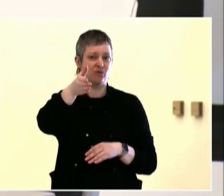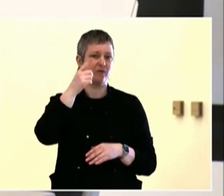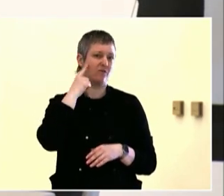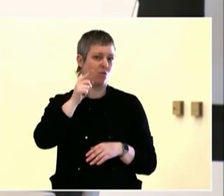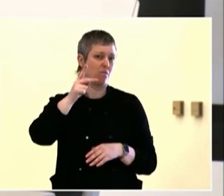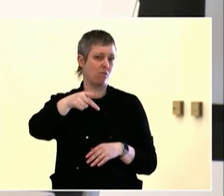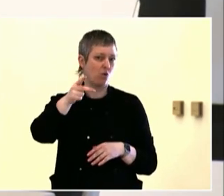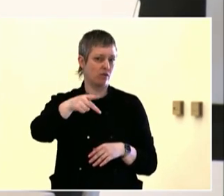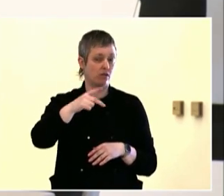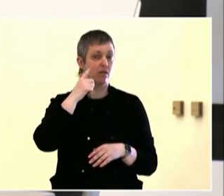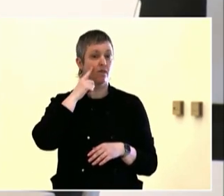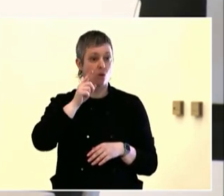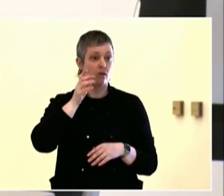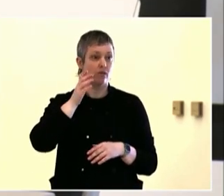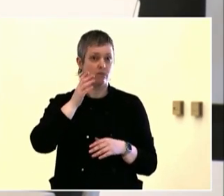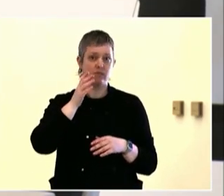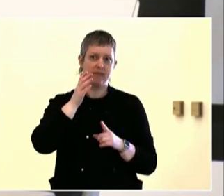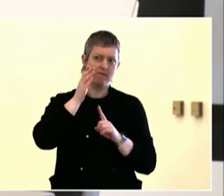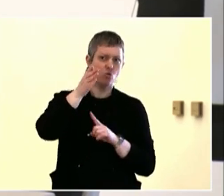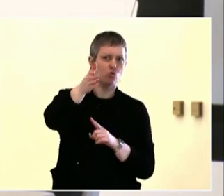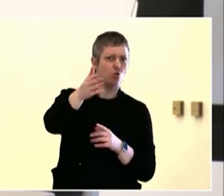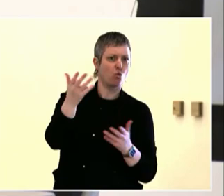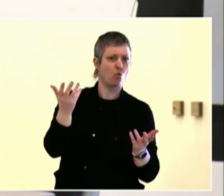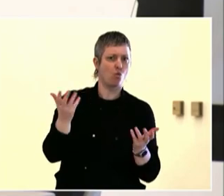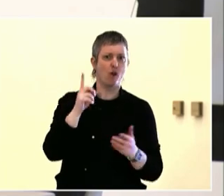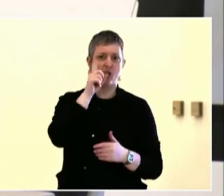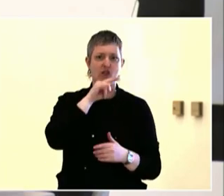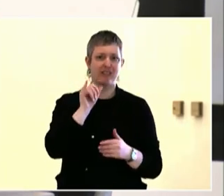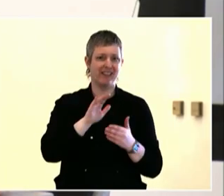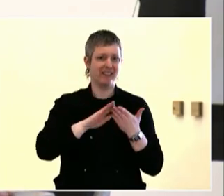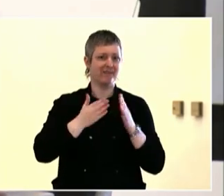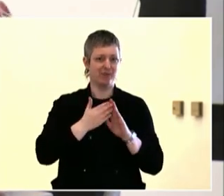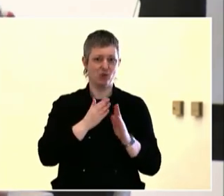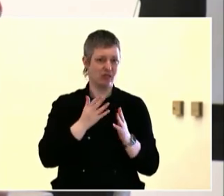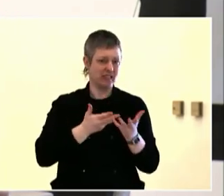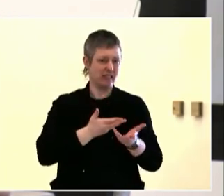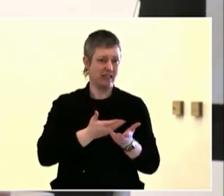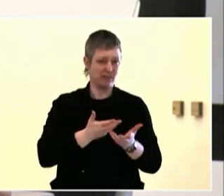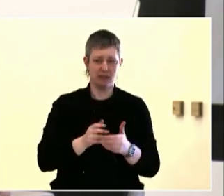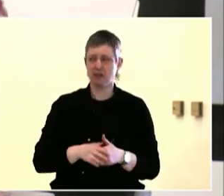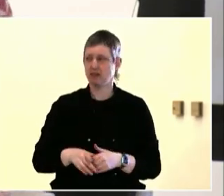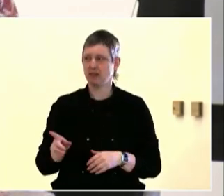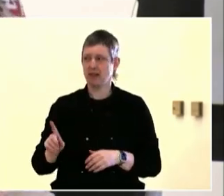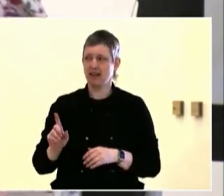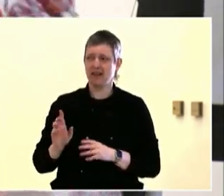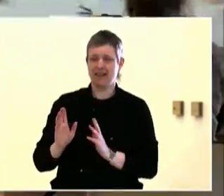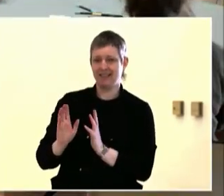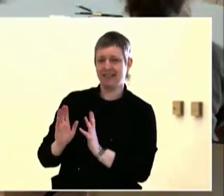of true love, and one of my key takeaways after listening to